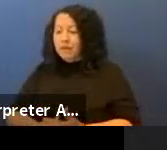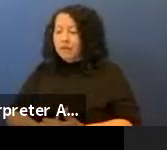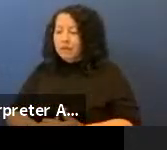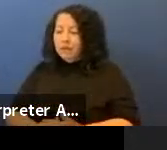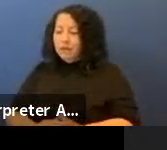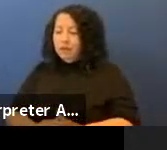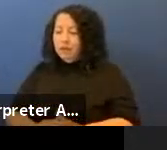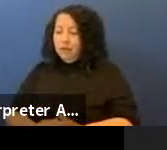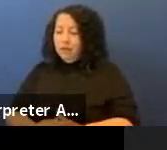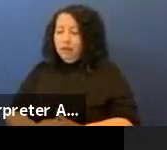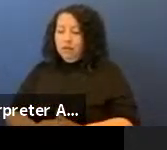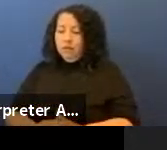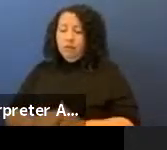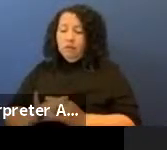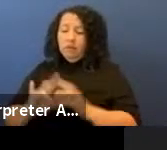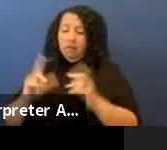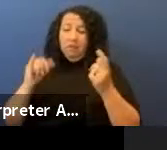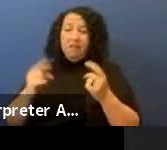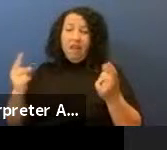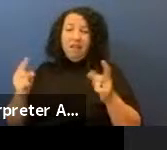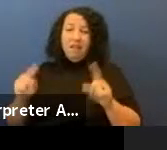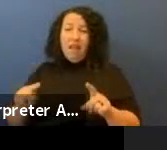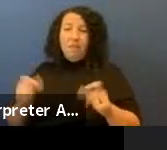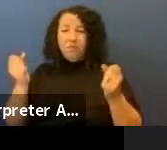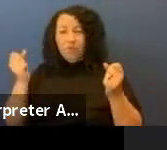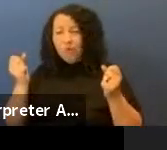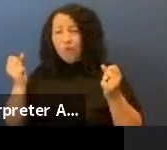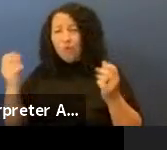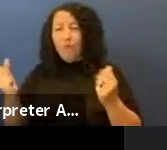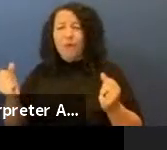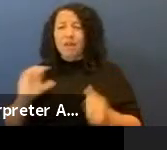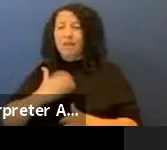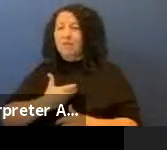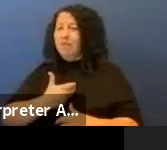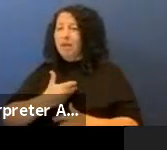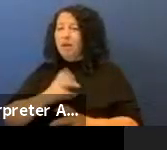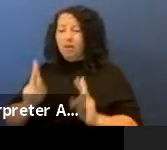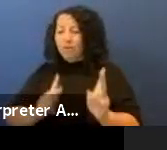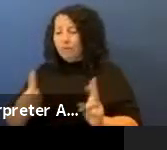That's what happened to so many of our people